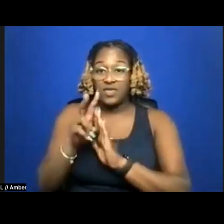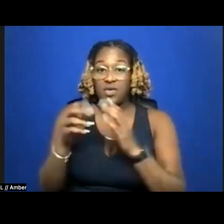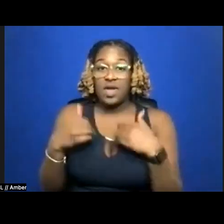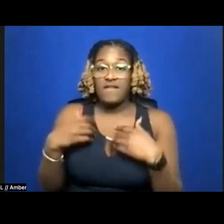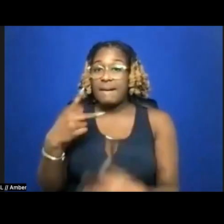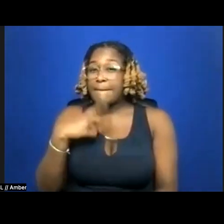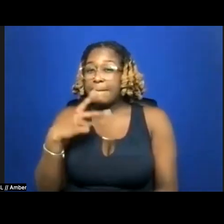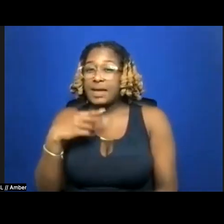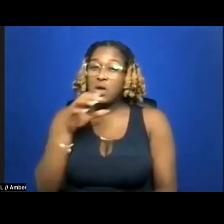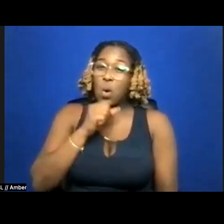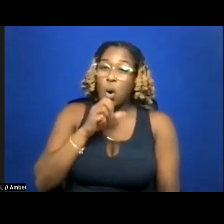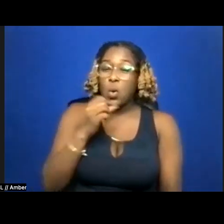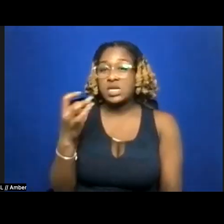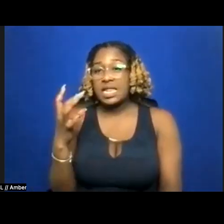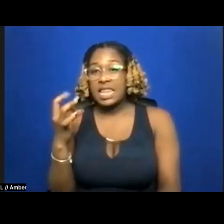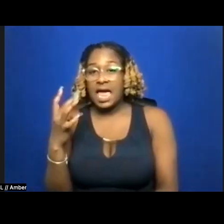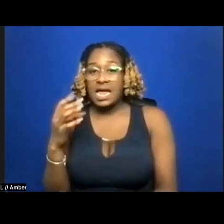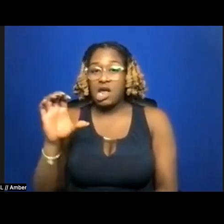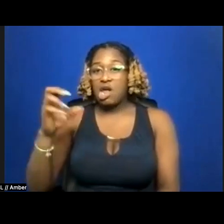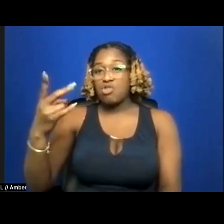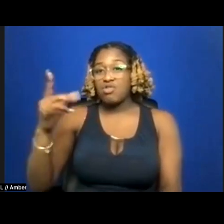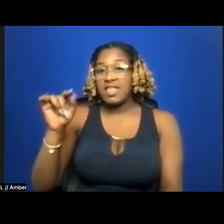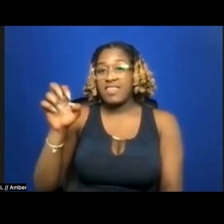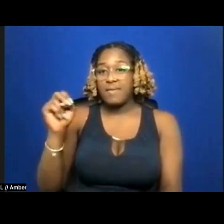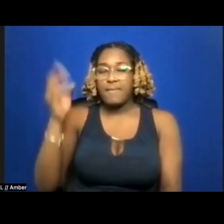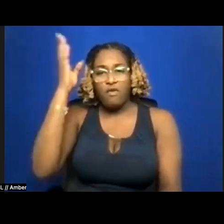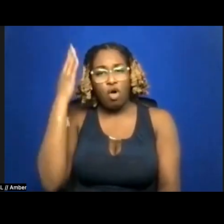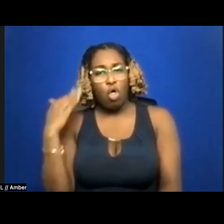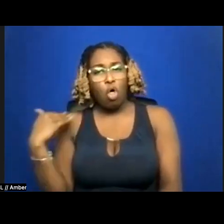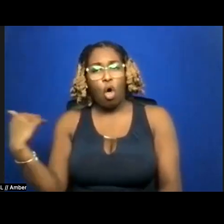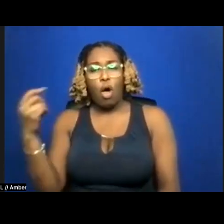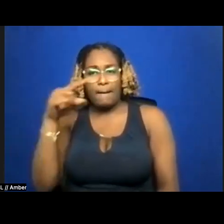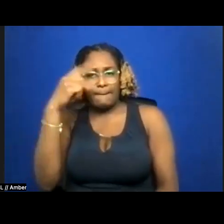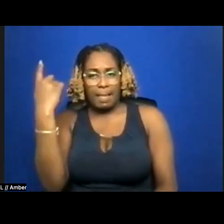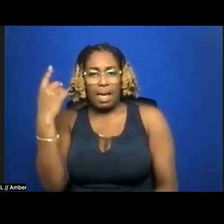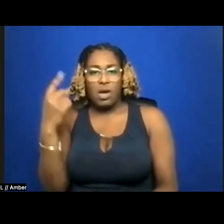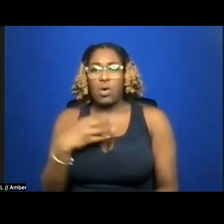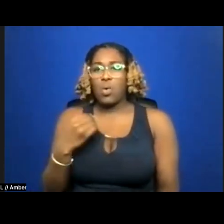Chrysanthemum has long black hair and is wearing a white collared shirt with black